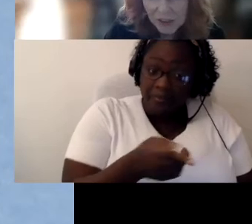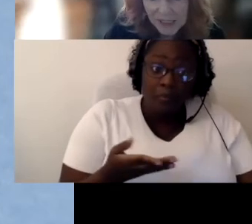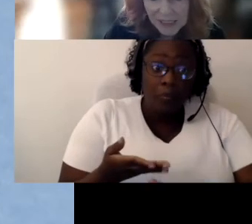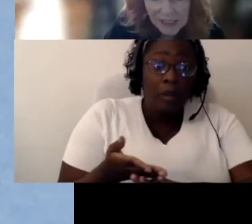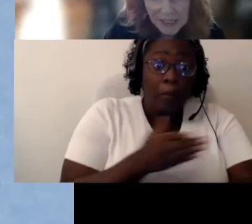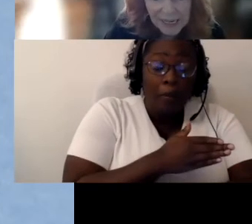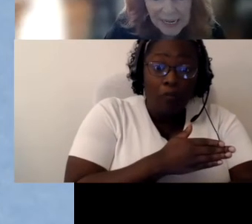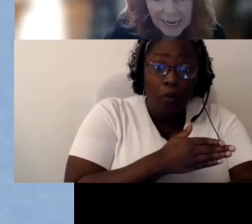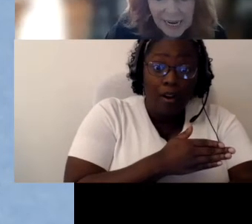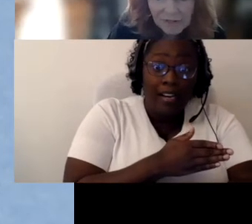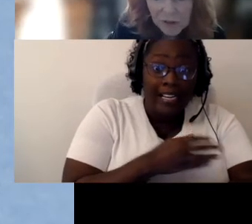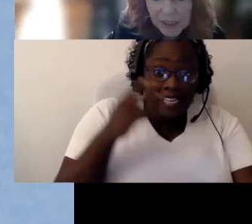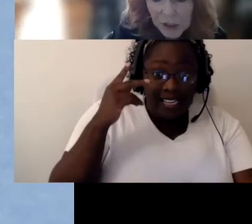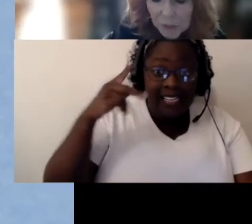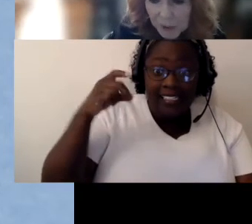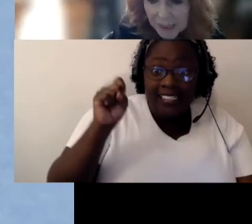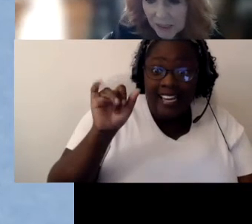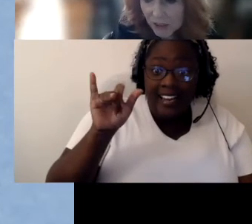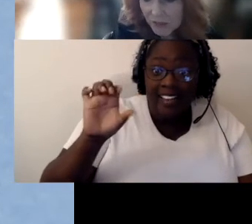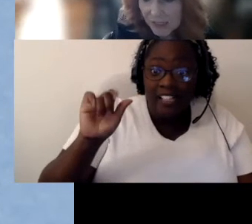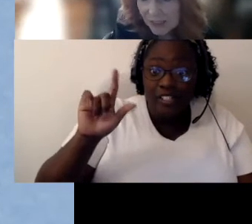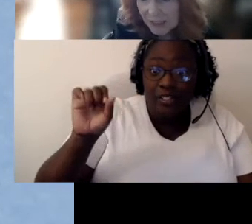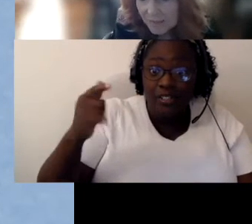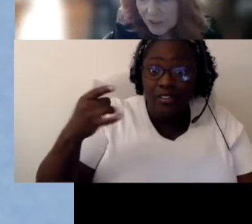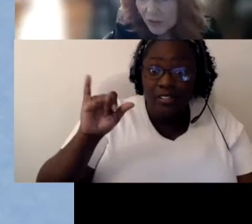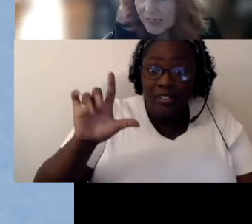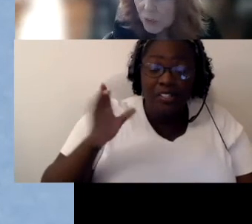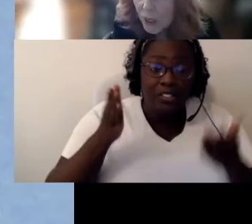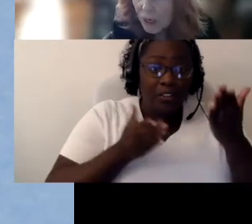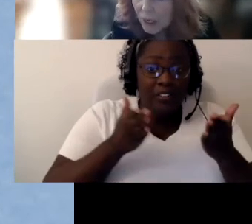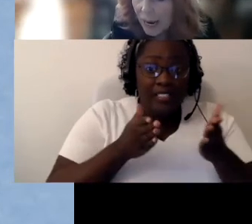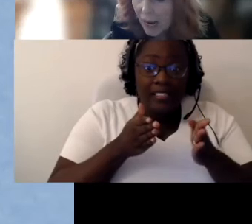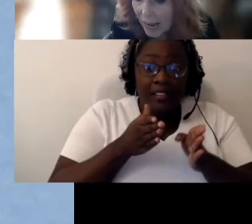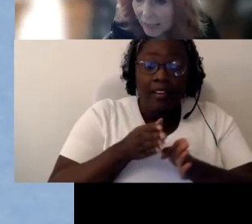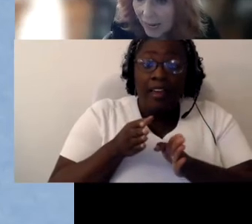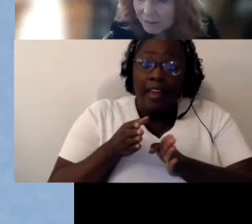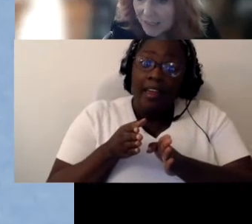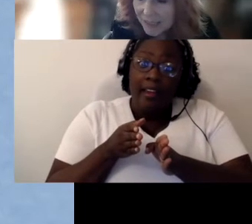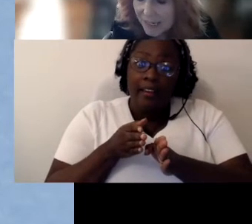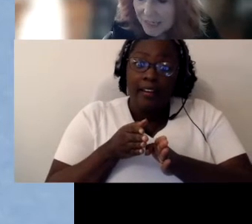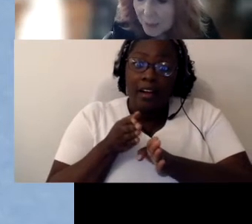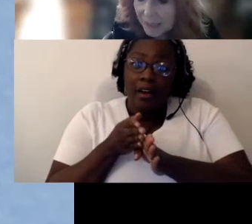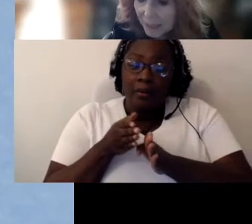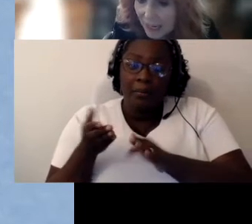services, and after interpreting services. So that's what our advocacy has been the last